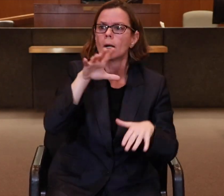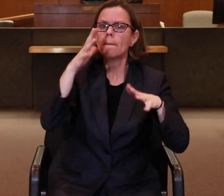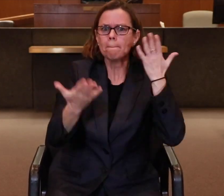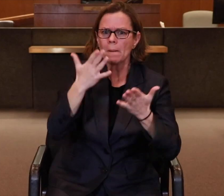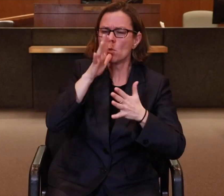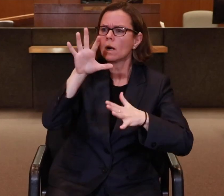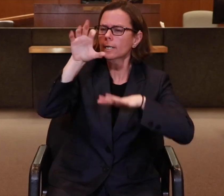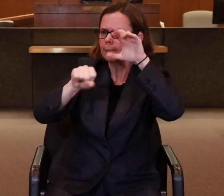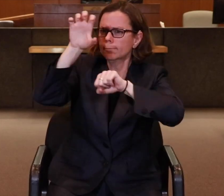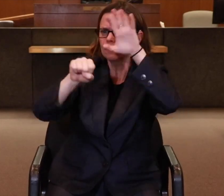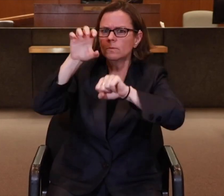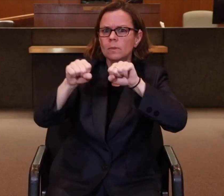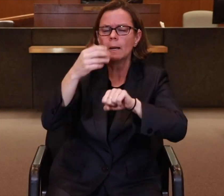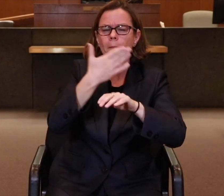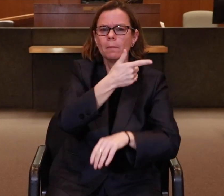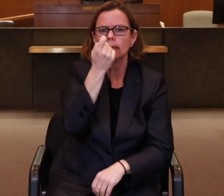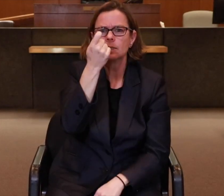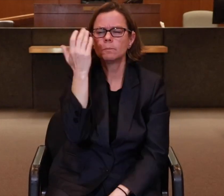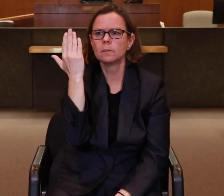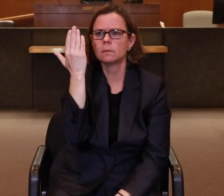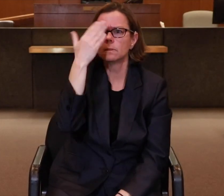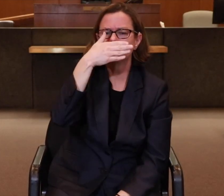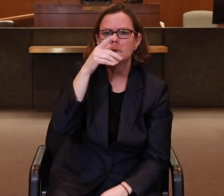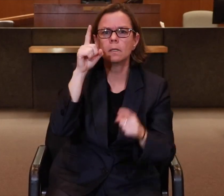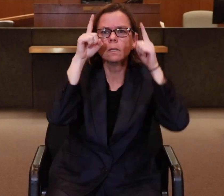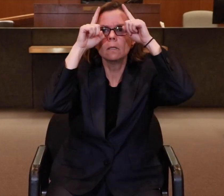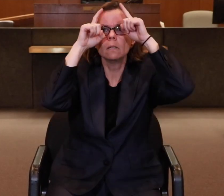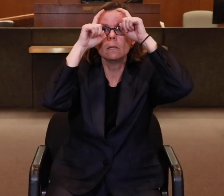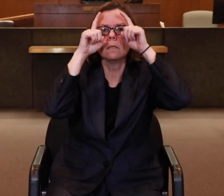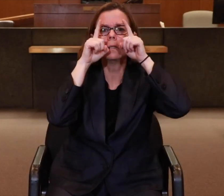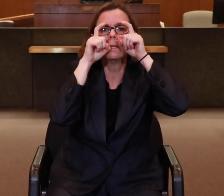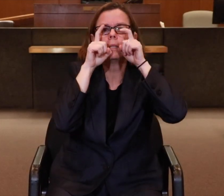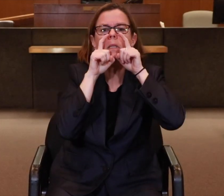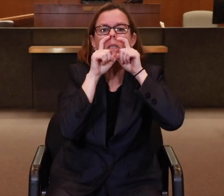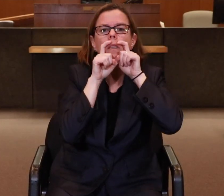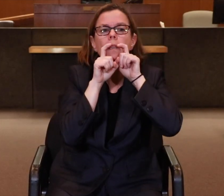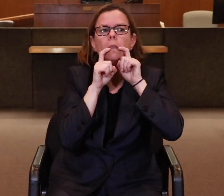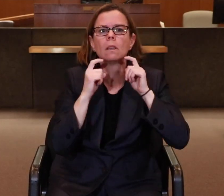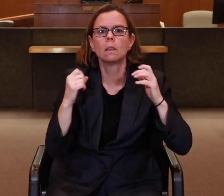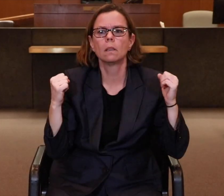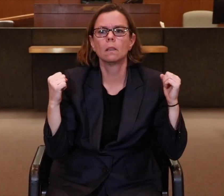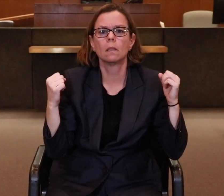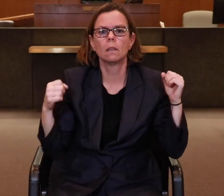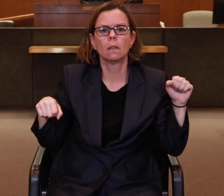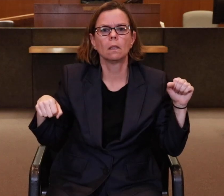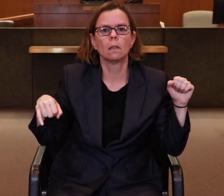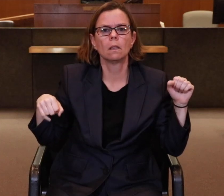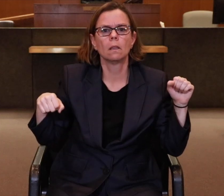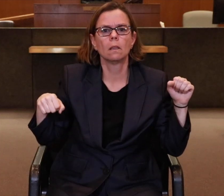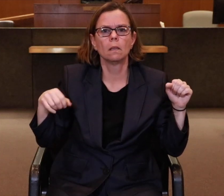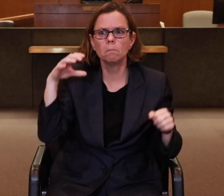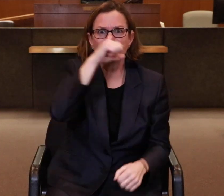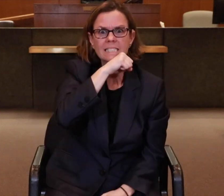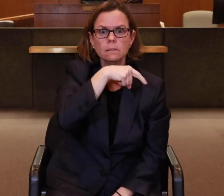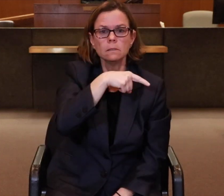most hearing interpreters may be able to catch some signs but sometimes they’ll miss something. Sometimes it’s a facial expression or a little itty bitty signing style.